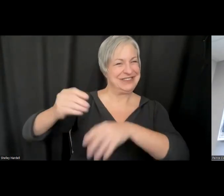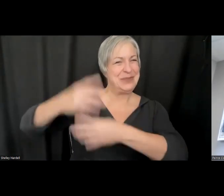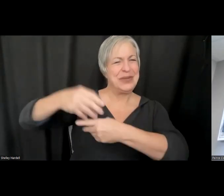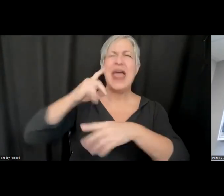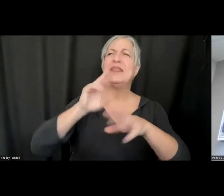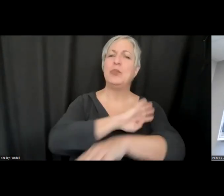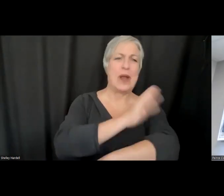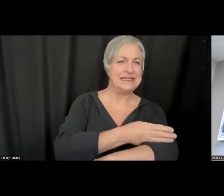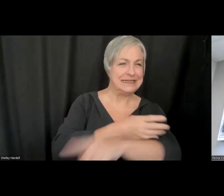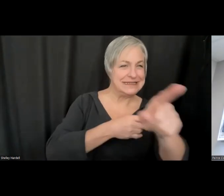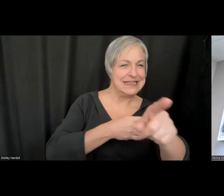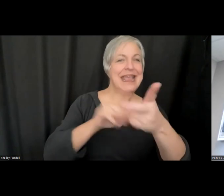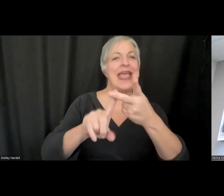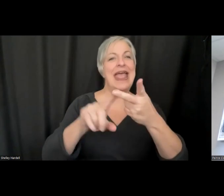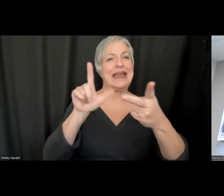Lily's presentation. There was a question in the chat and it